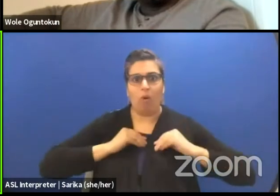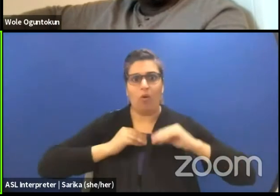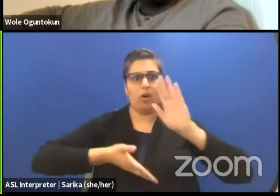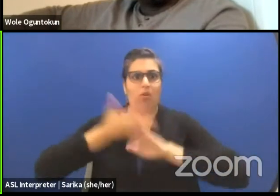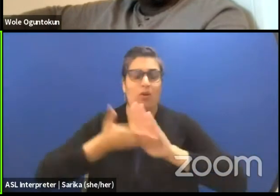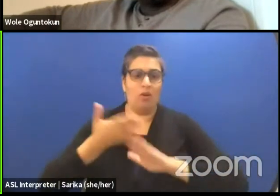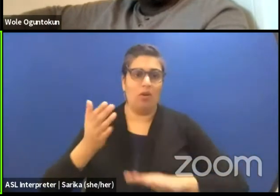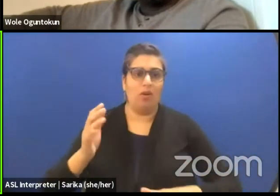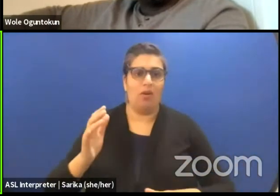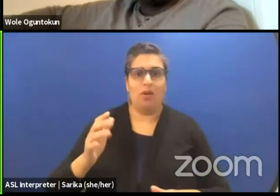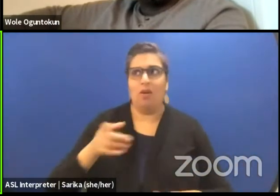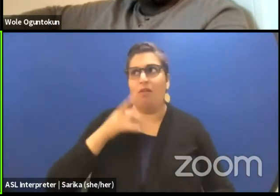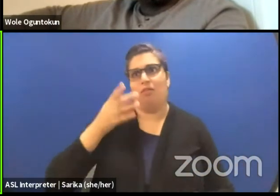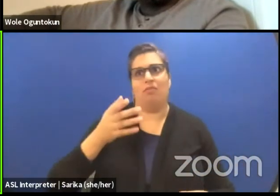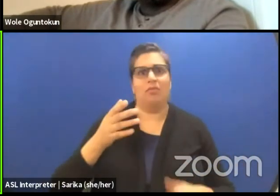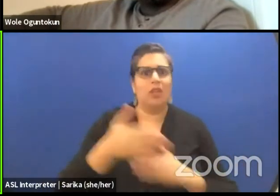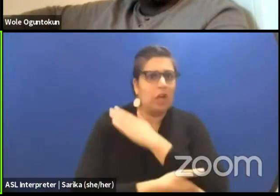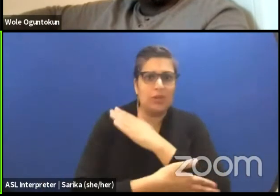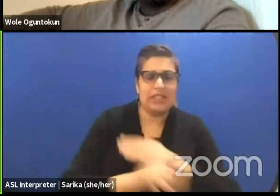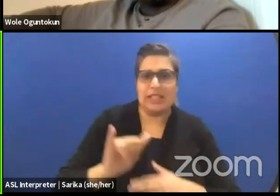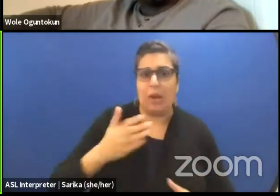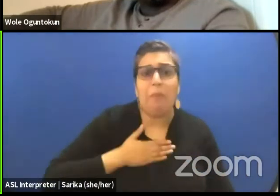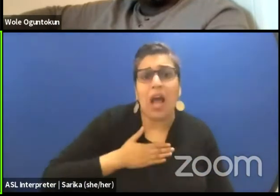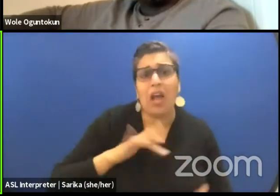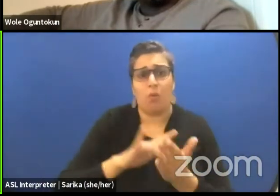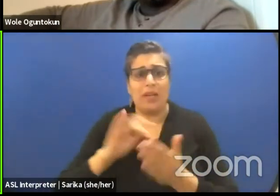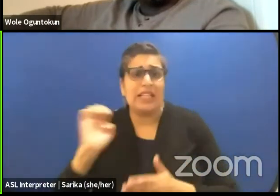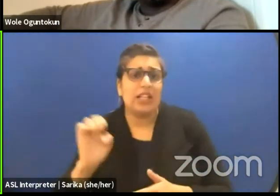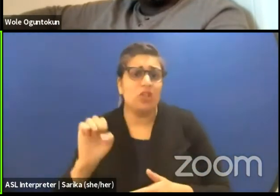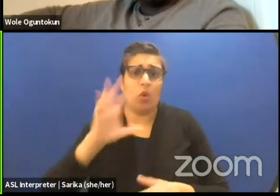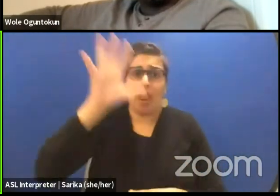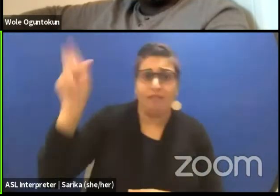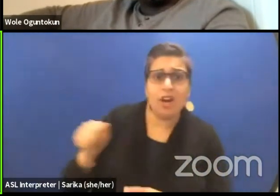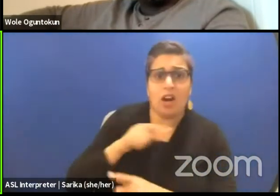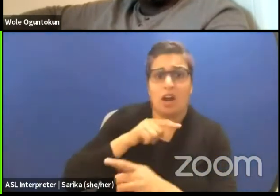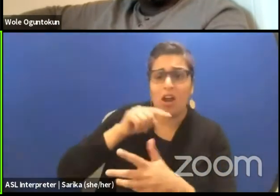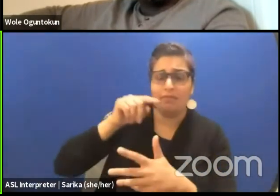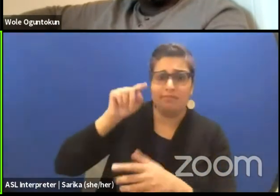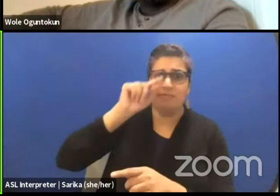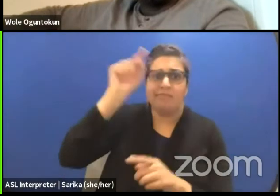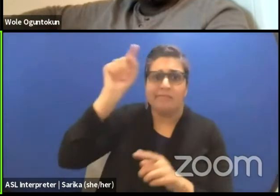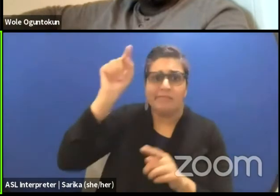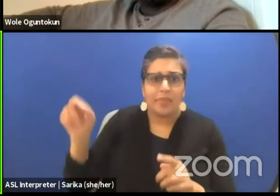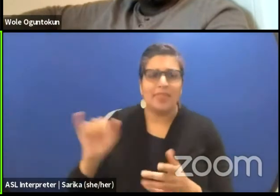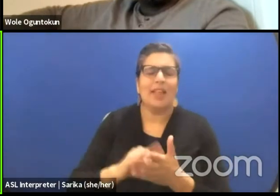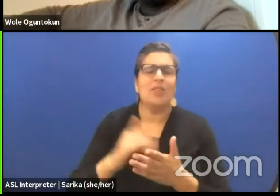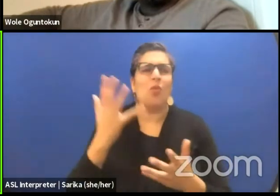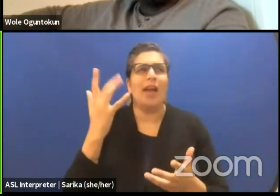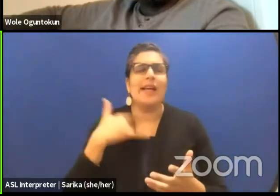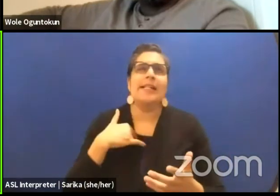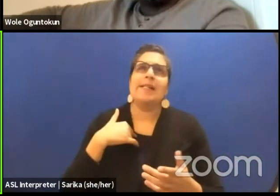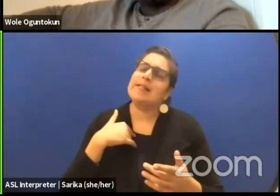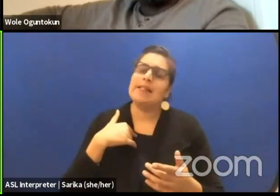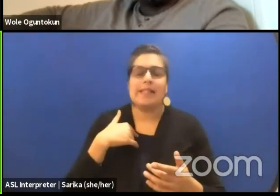and other countries in the Middle East or in Africa. And that's why I hesitate a lot when I use the term decolonize